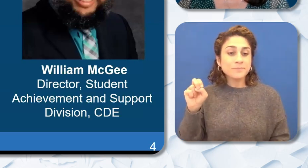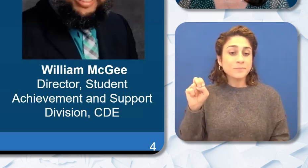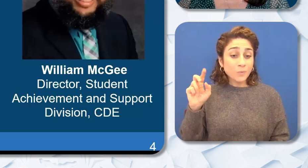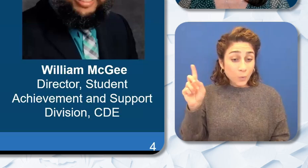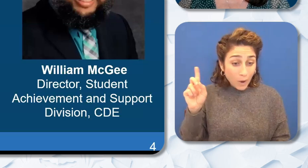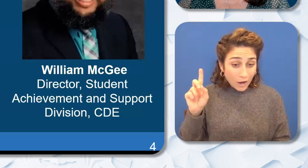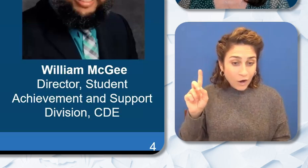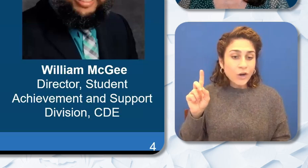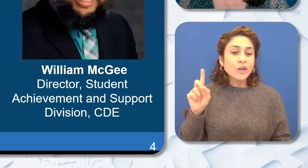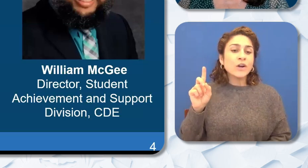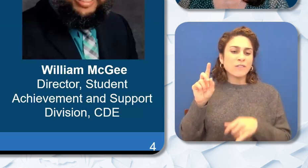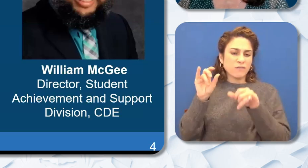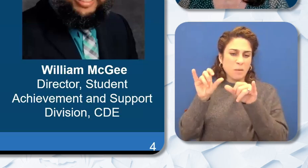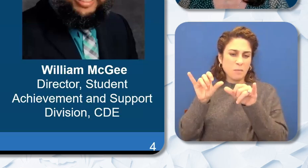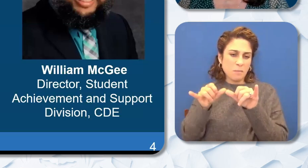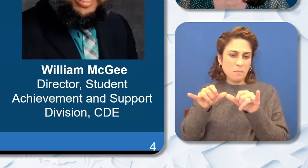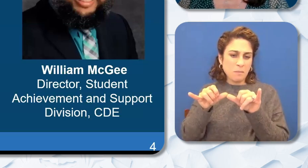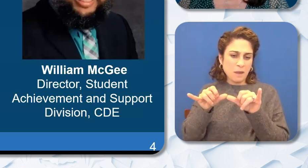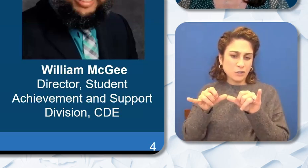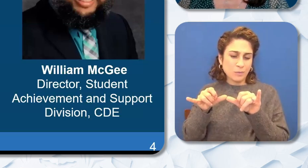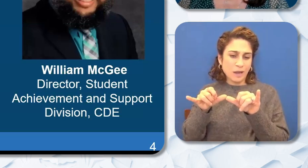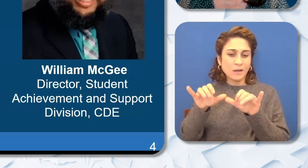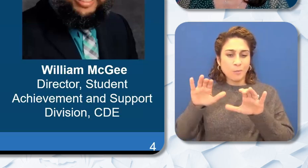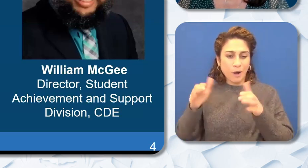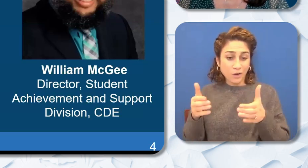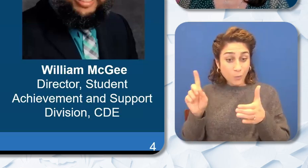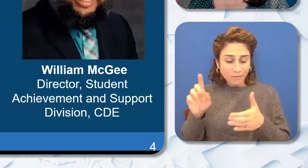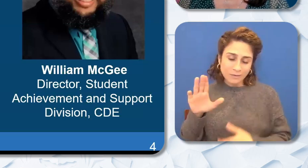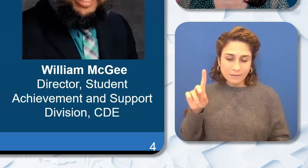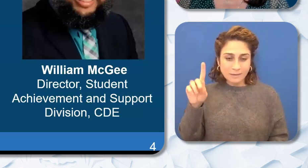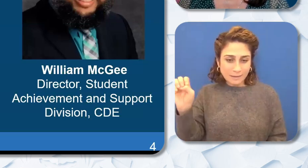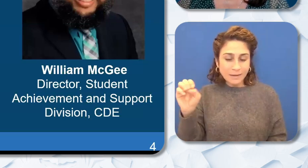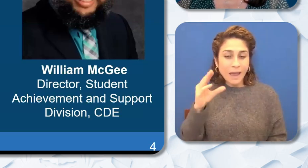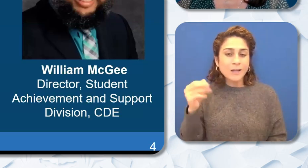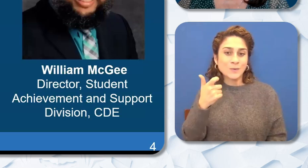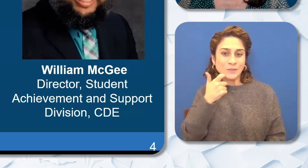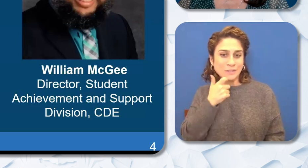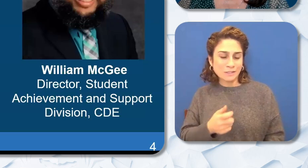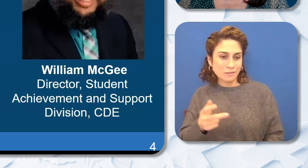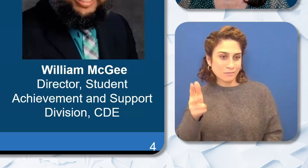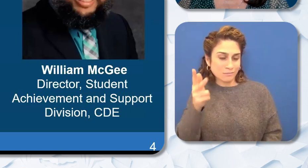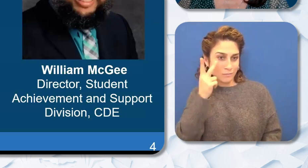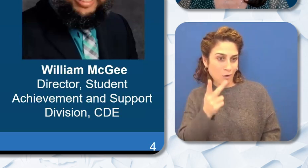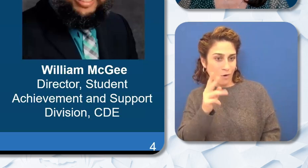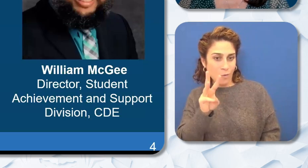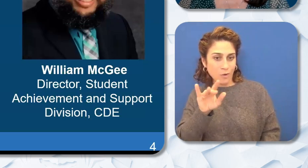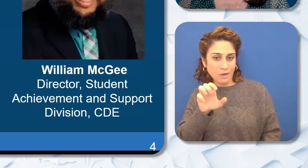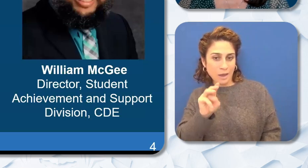and and Measurement and Administration Branch at CDE. And you just heard from William McGee.